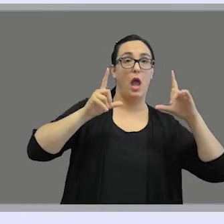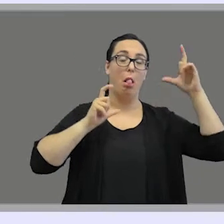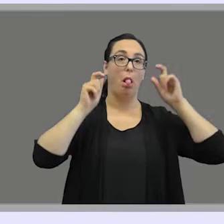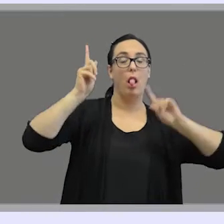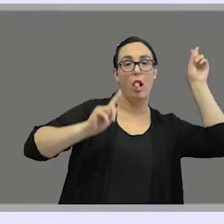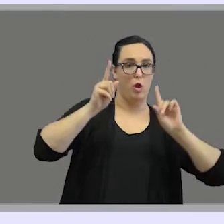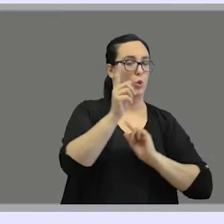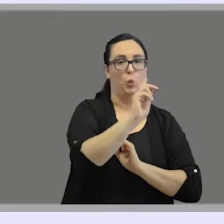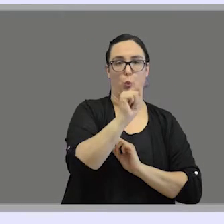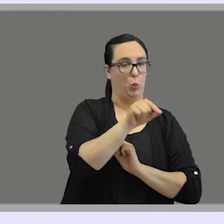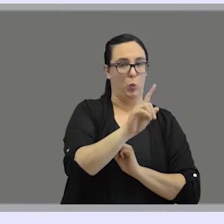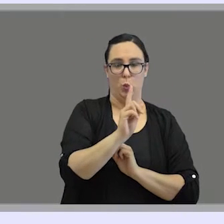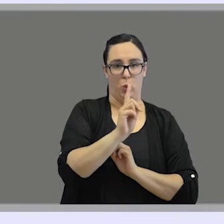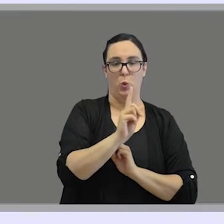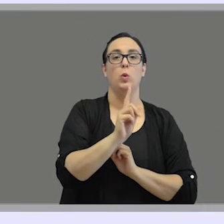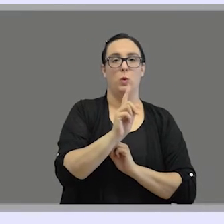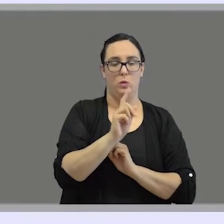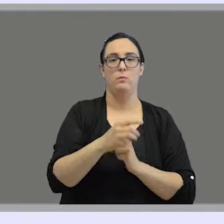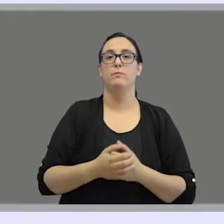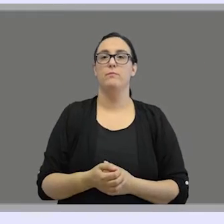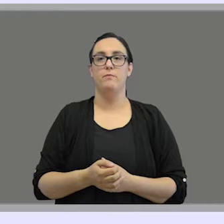or gestural communication, for example.